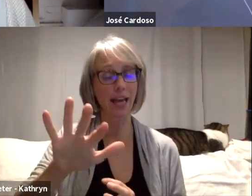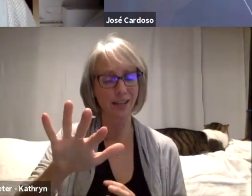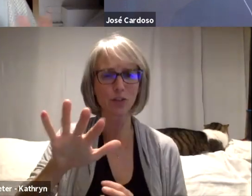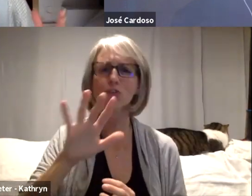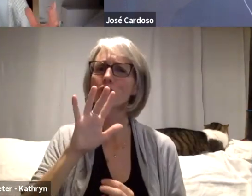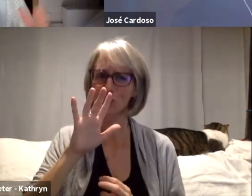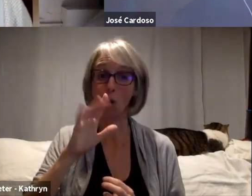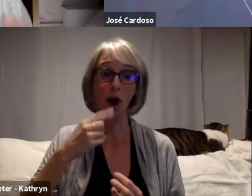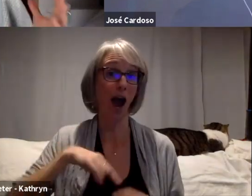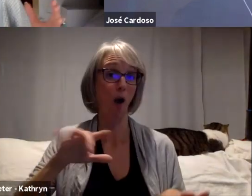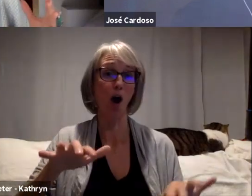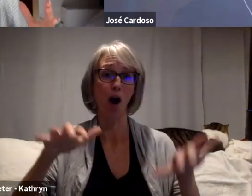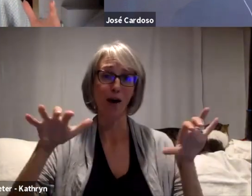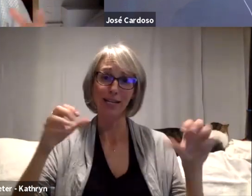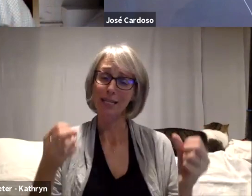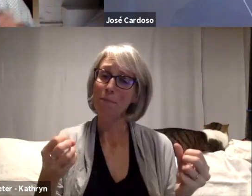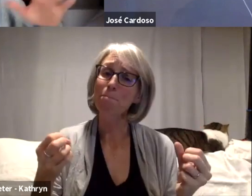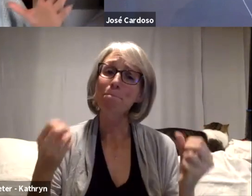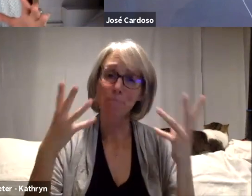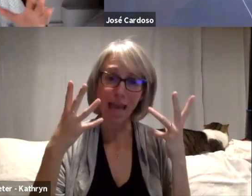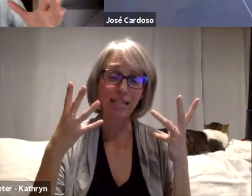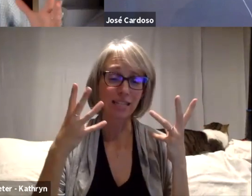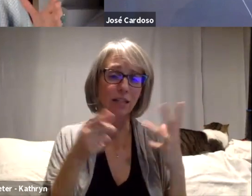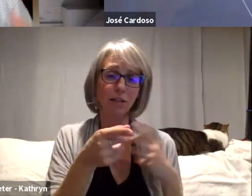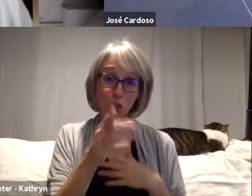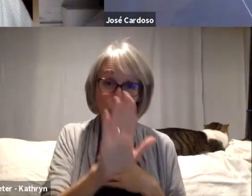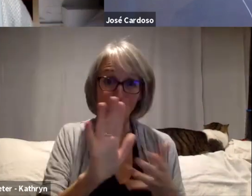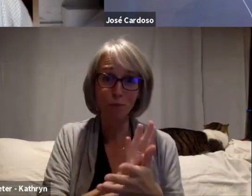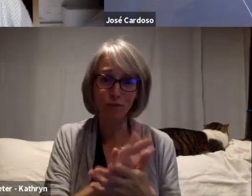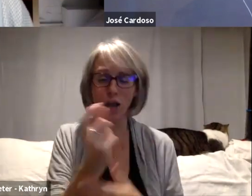in our audiences and in our kinship or our circle of filmmakers